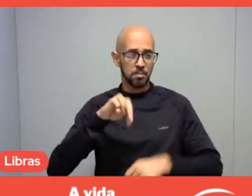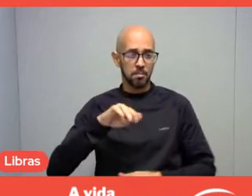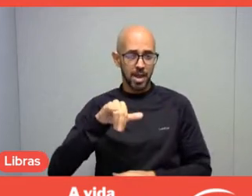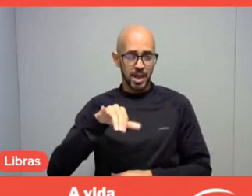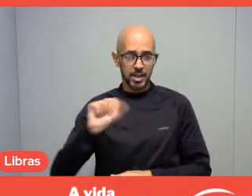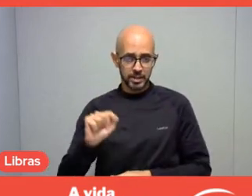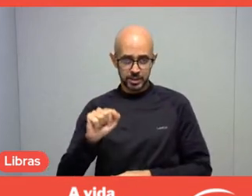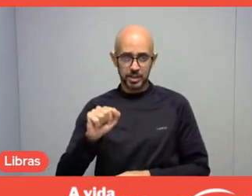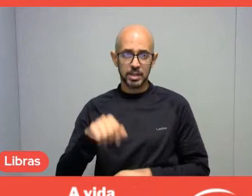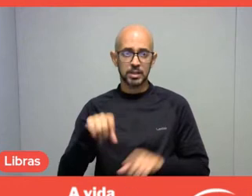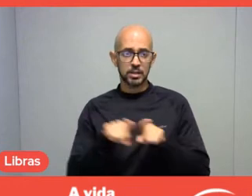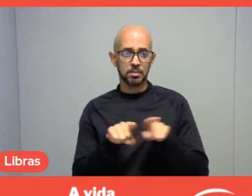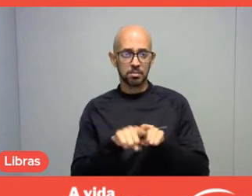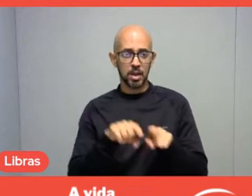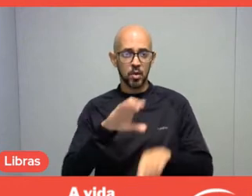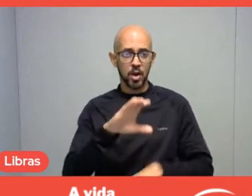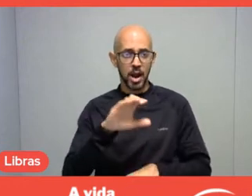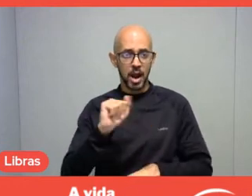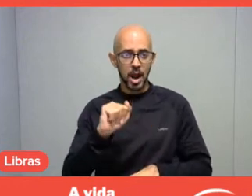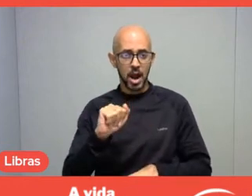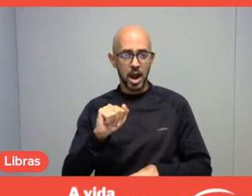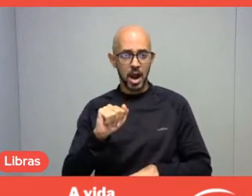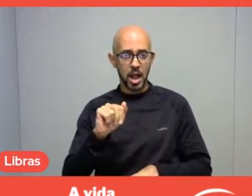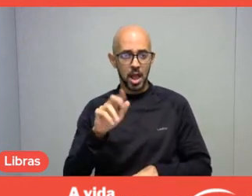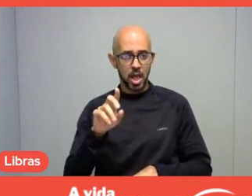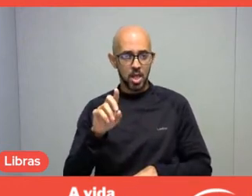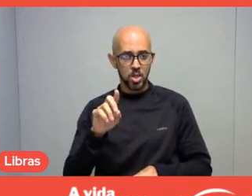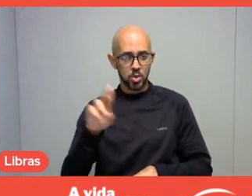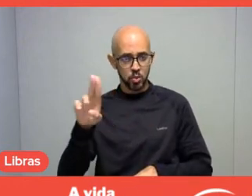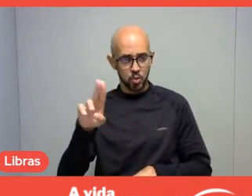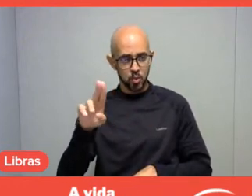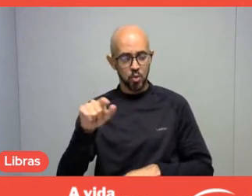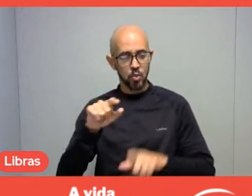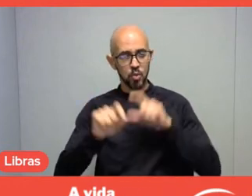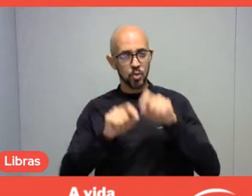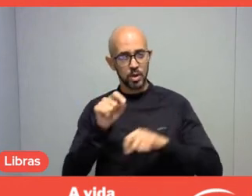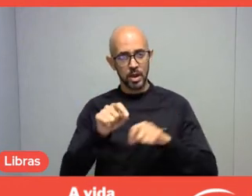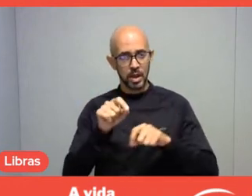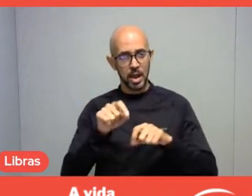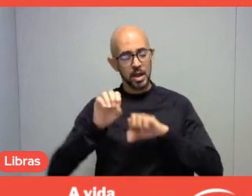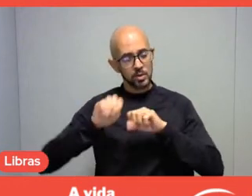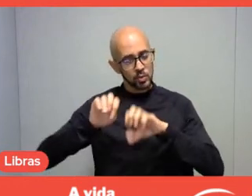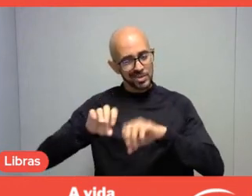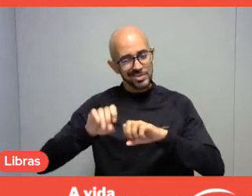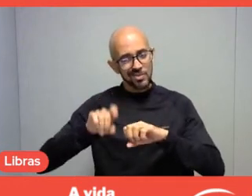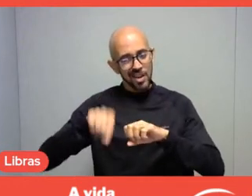to understand the role of professionals as key to raise awareness about the importance of leisure